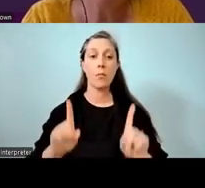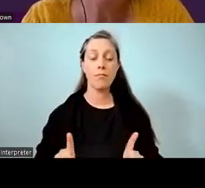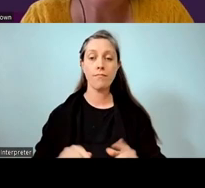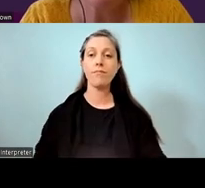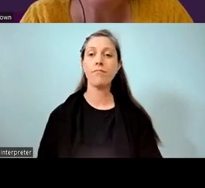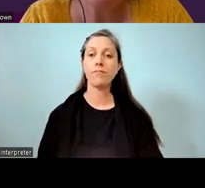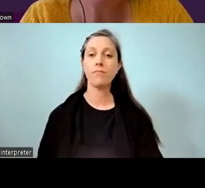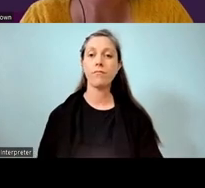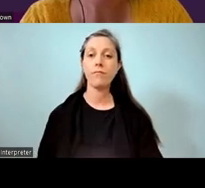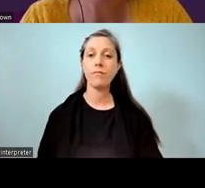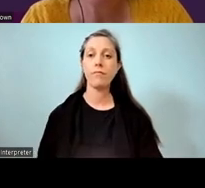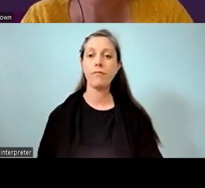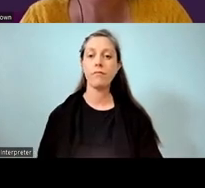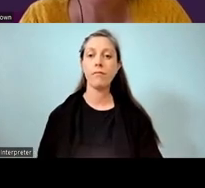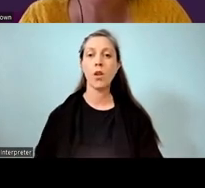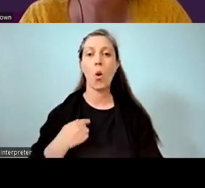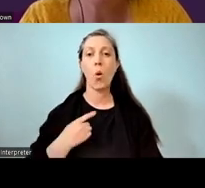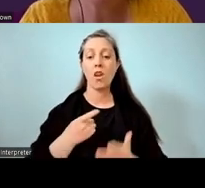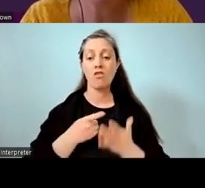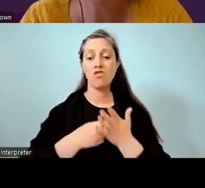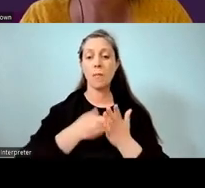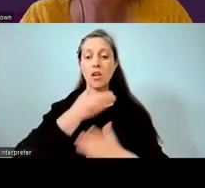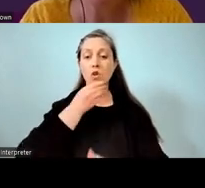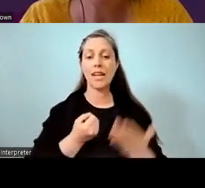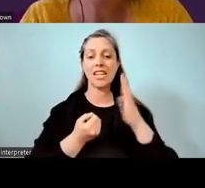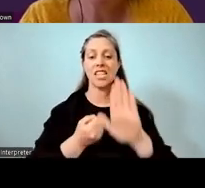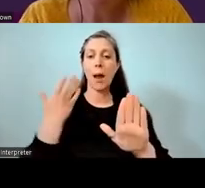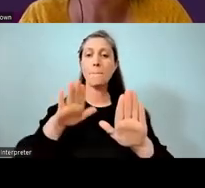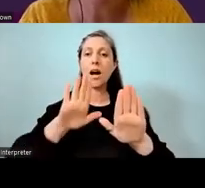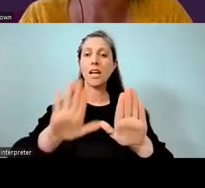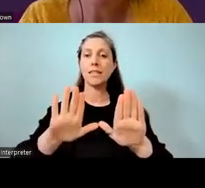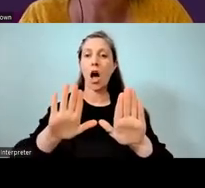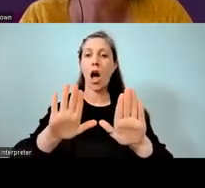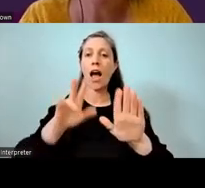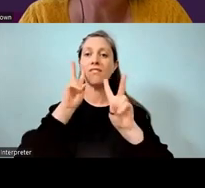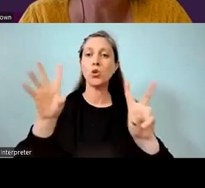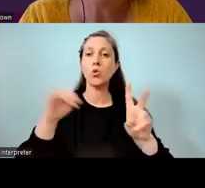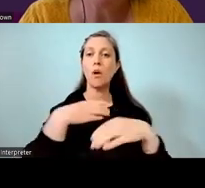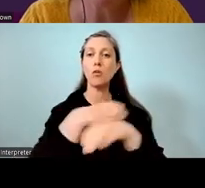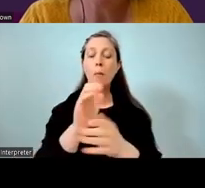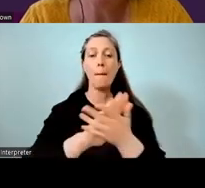we recommend using the side-by-side view of Zoom. And that will give you a view of the presentation,